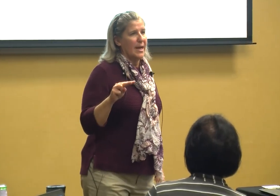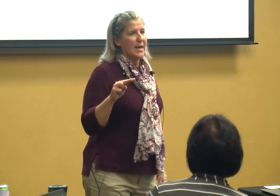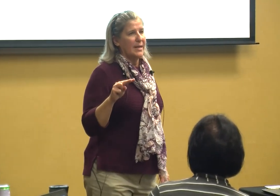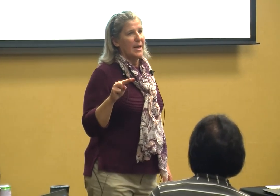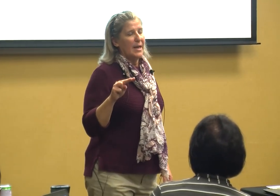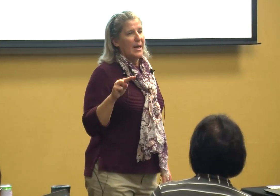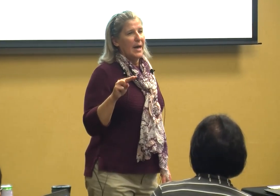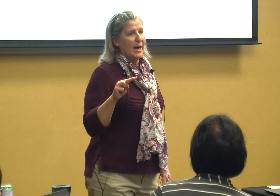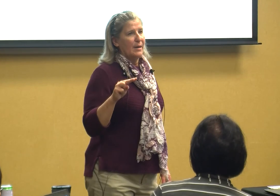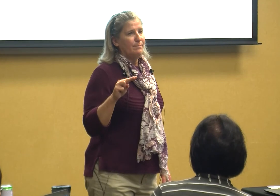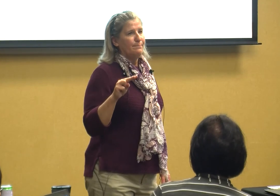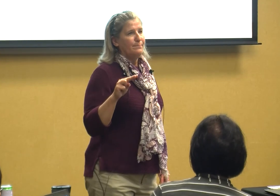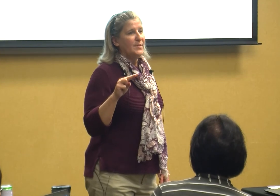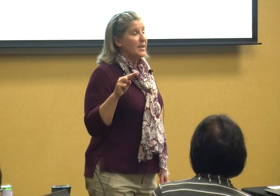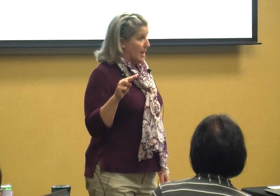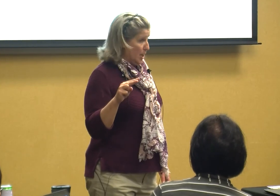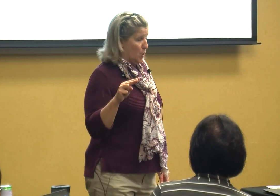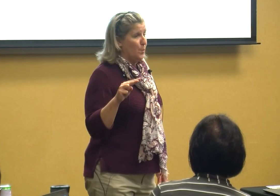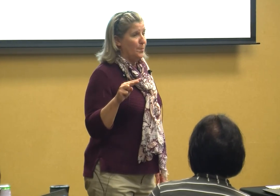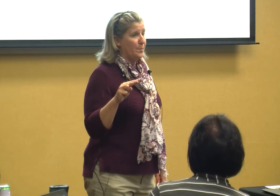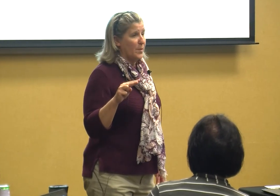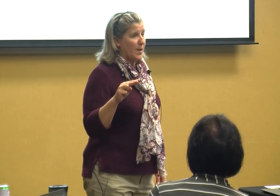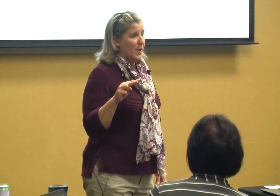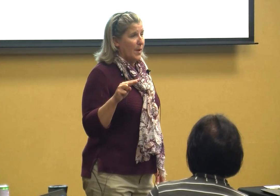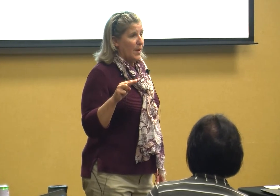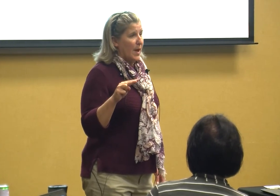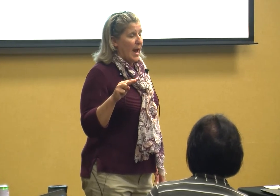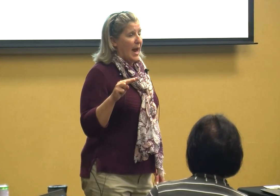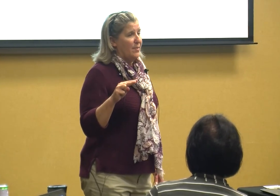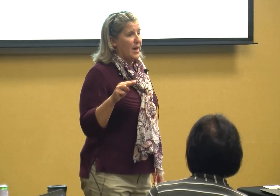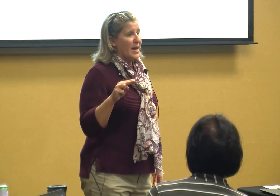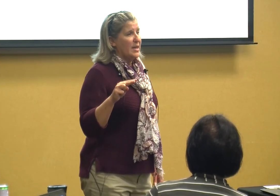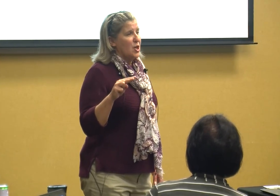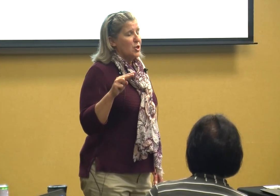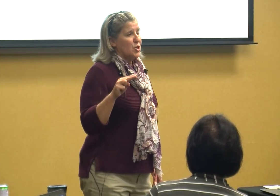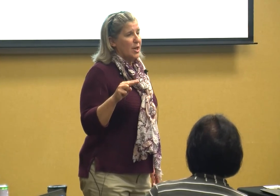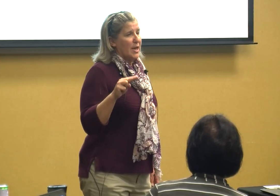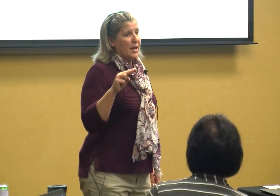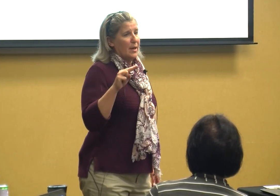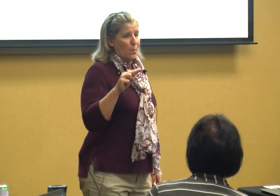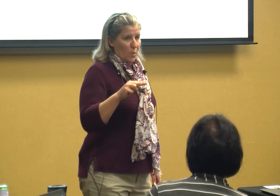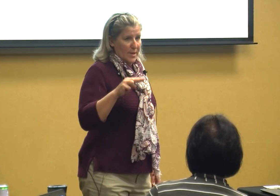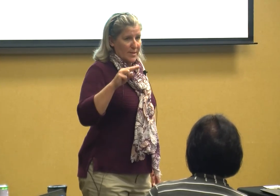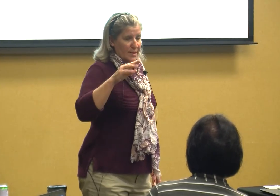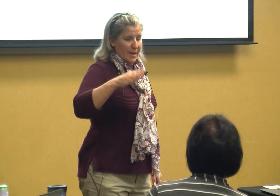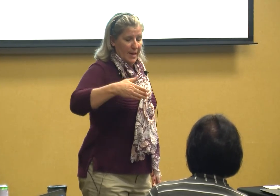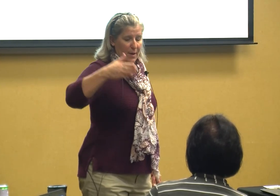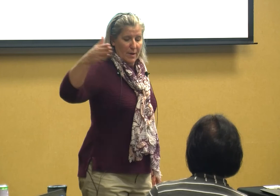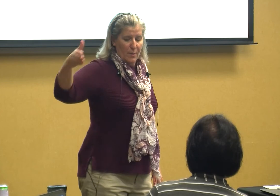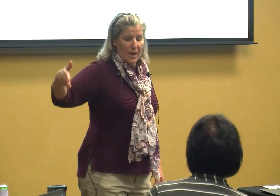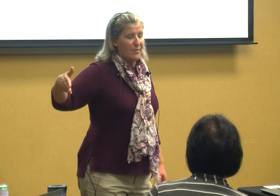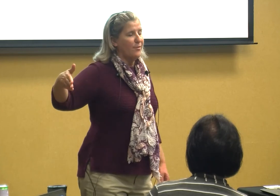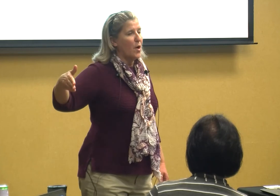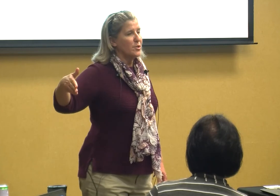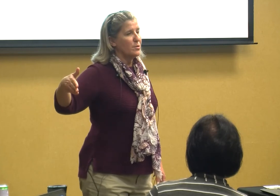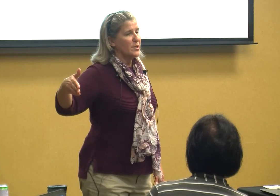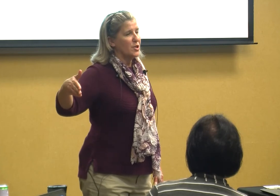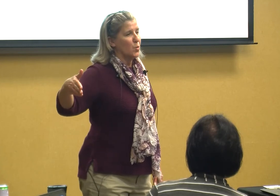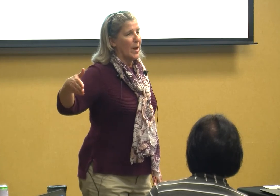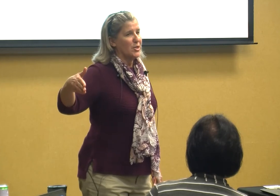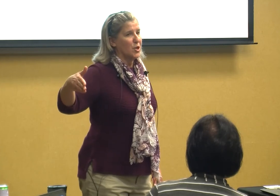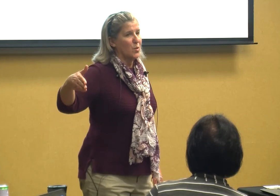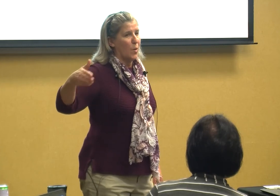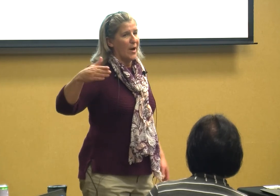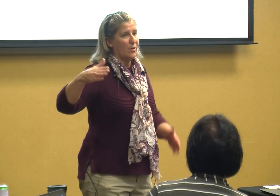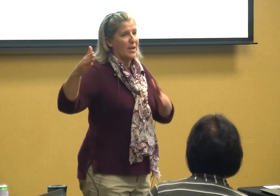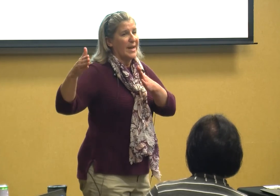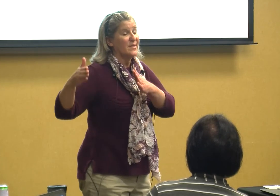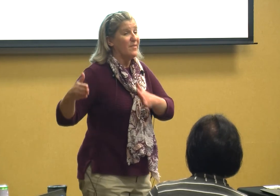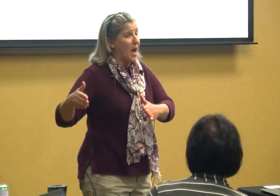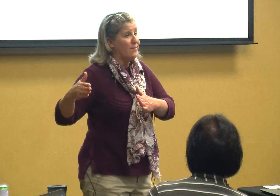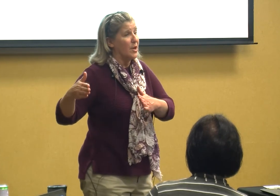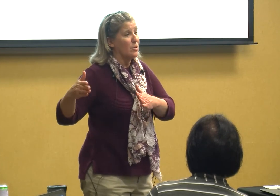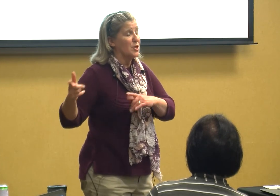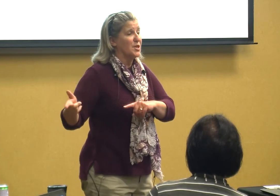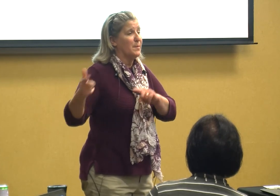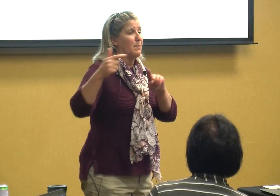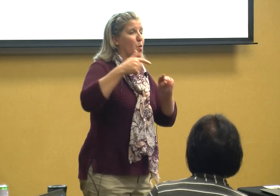the NICU and then she was in a foster situation where the next five years she spent more time